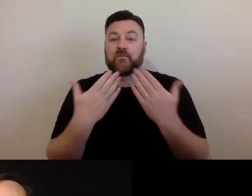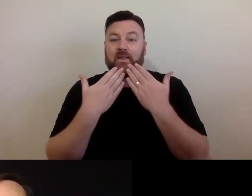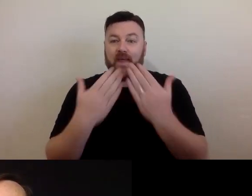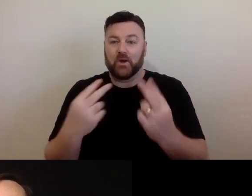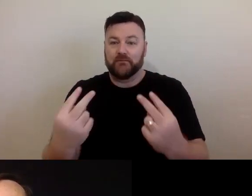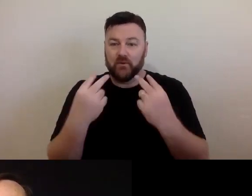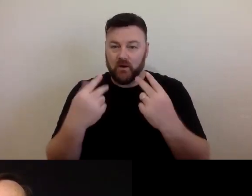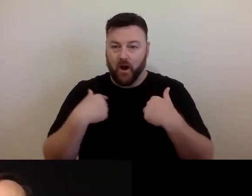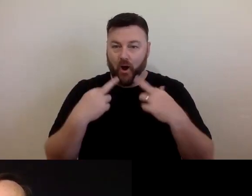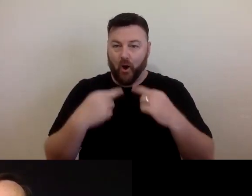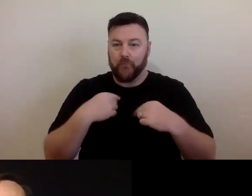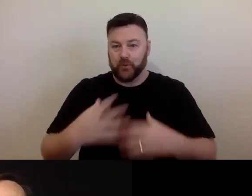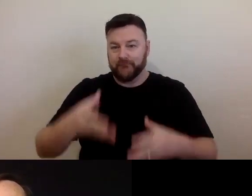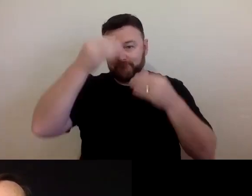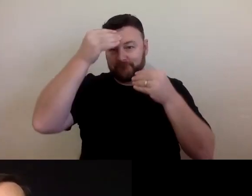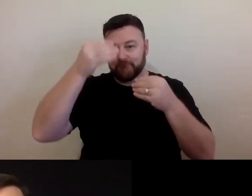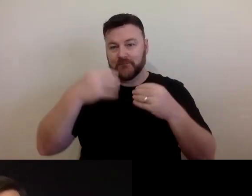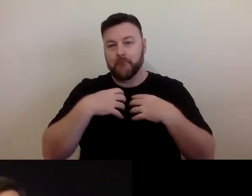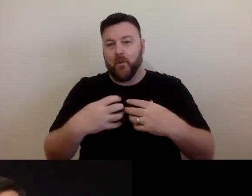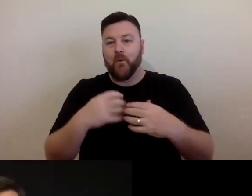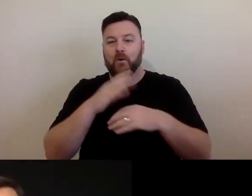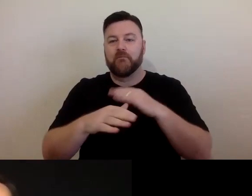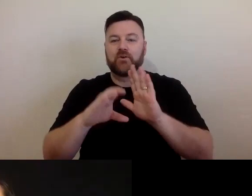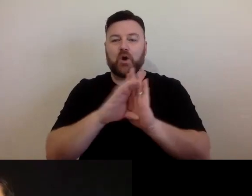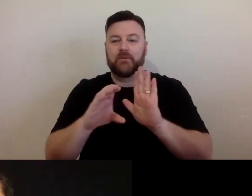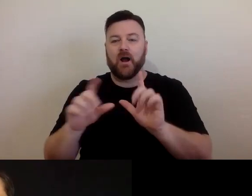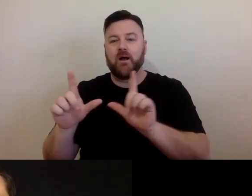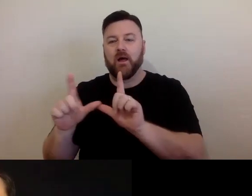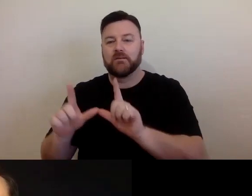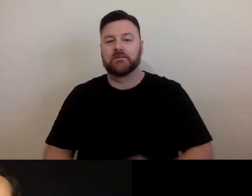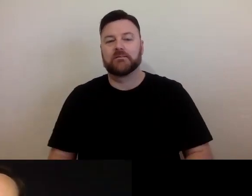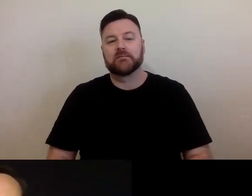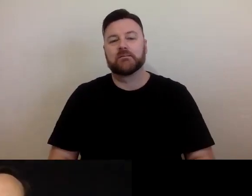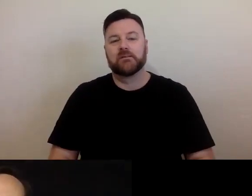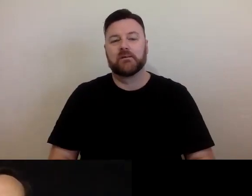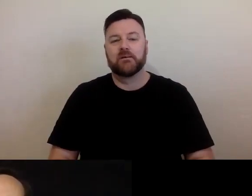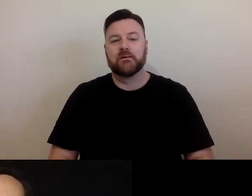I hope the session has given you a better understanding of copyright licensing. That's my details there.